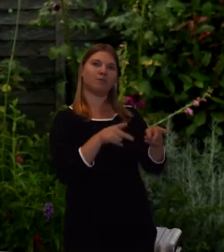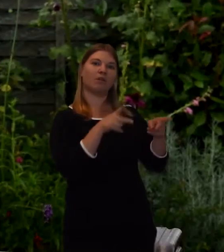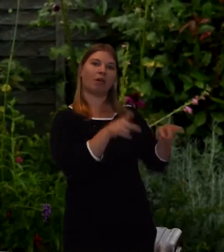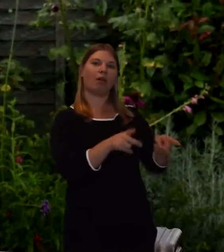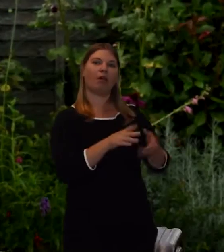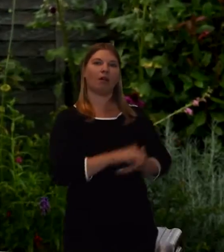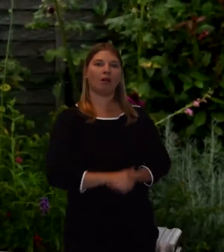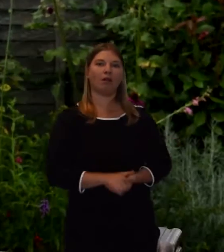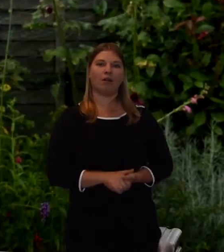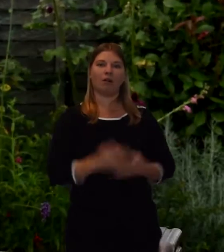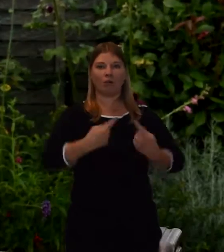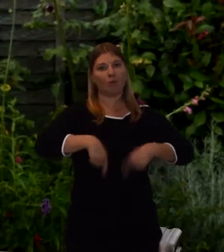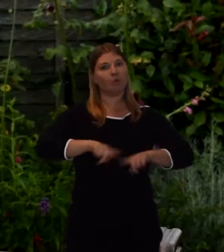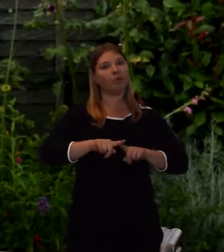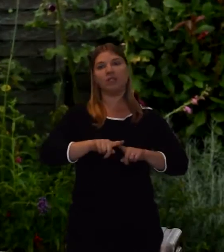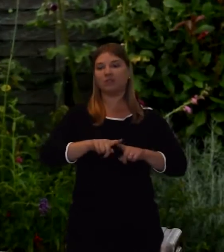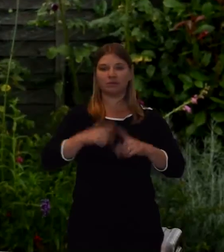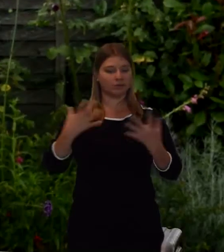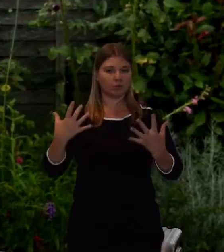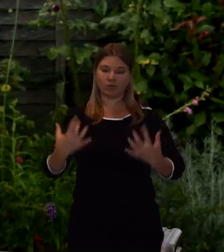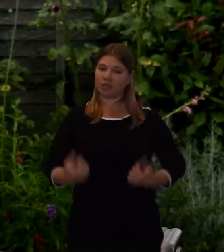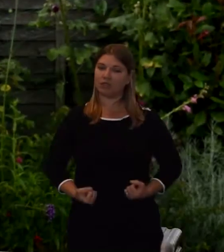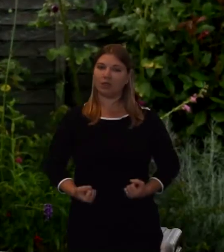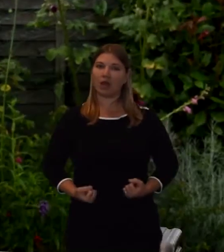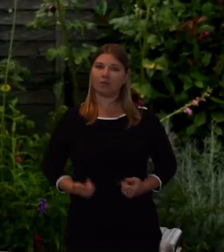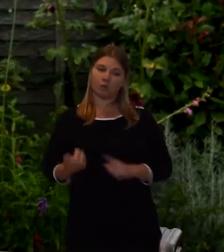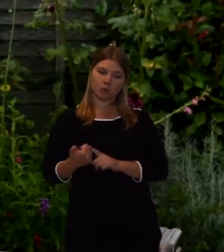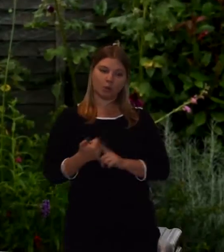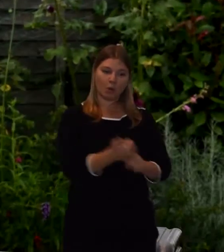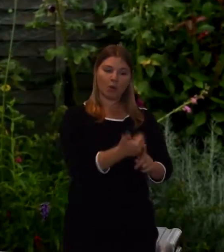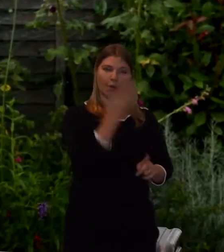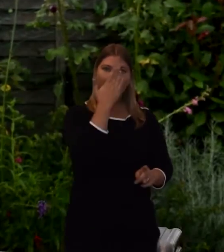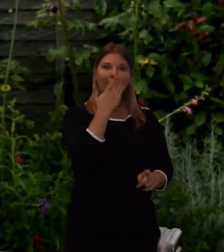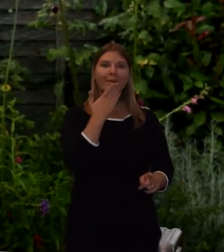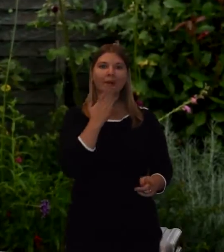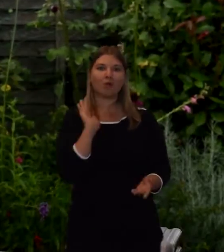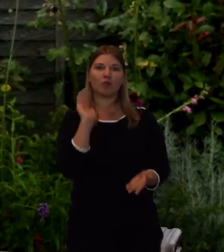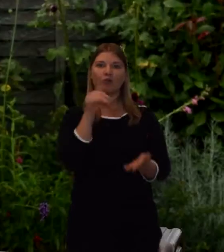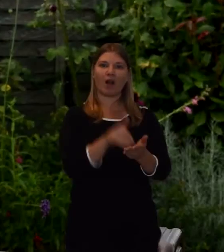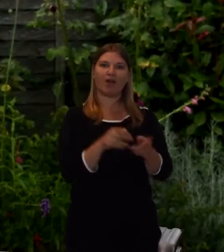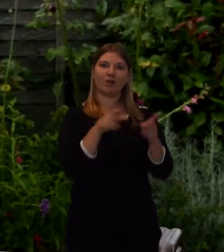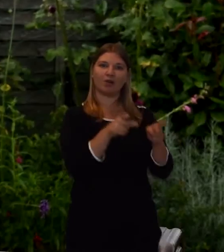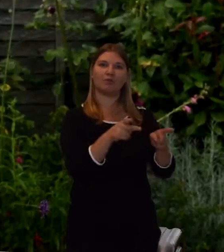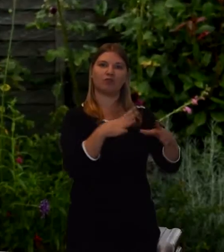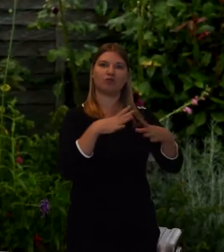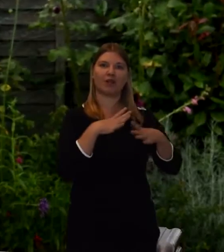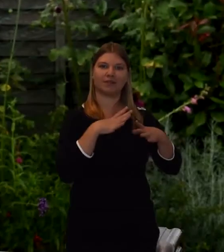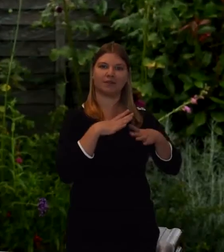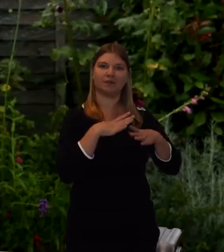we are prepared to walk the path with people that are there for life-limiting illnesses.